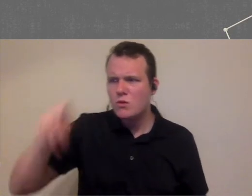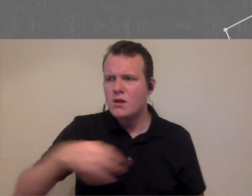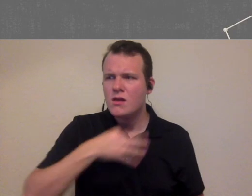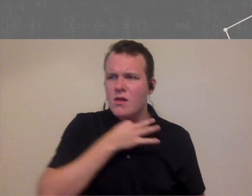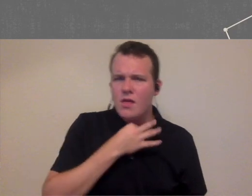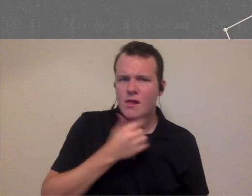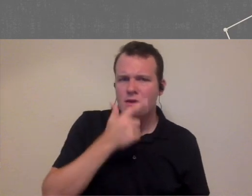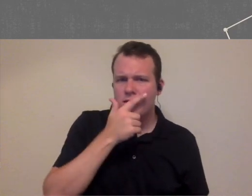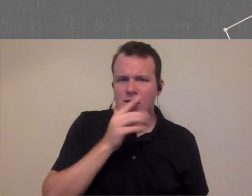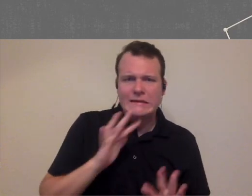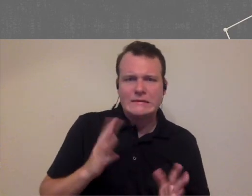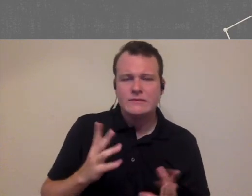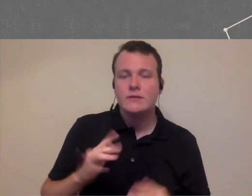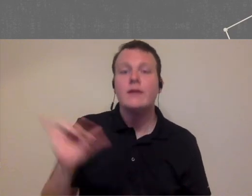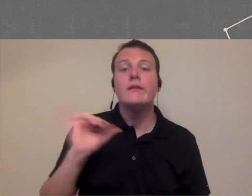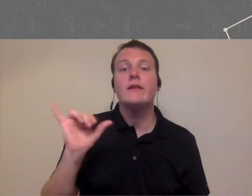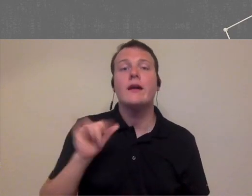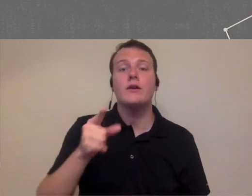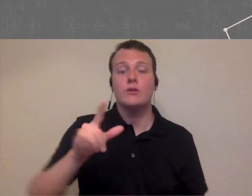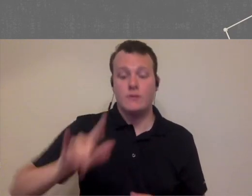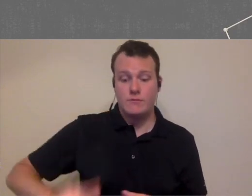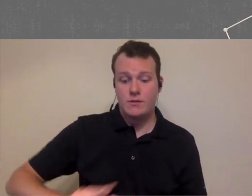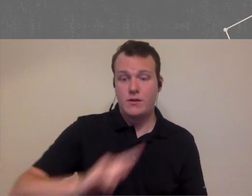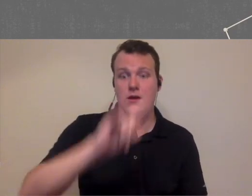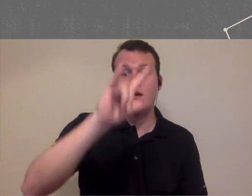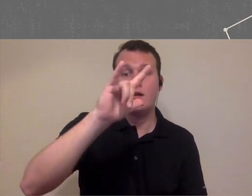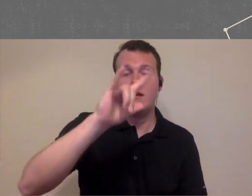you're gonna be like it's almost like when you're taking off in a plane right